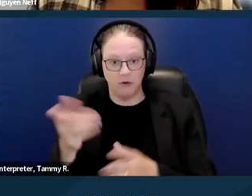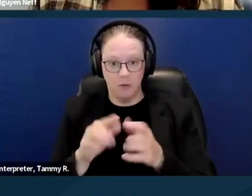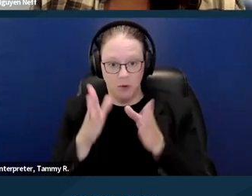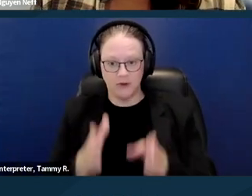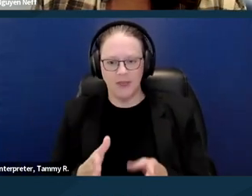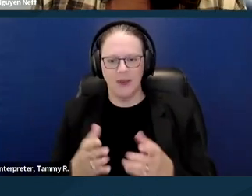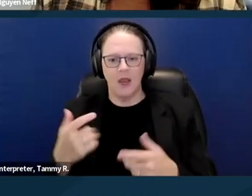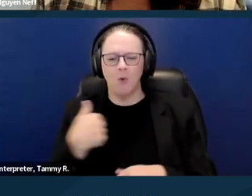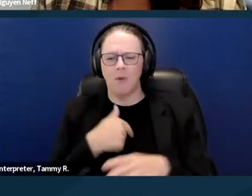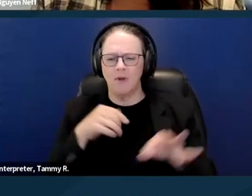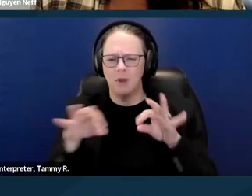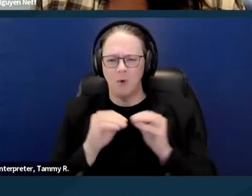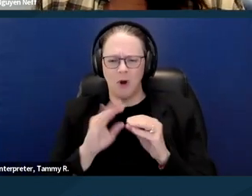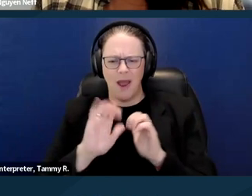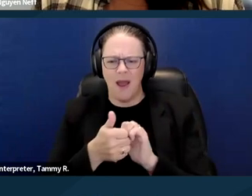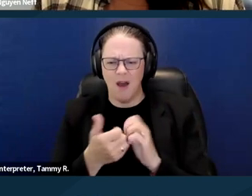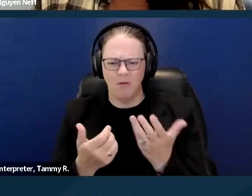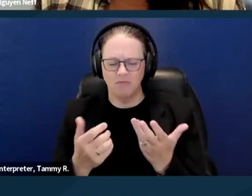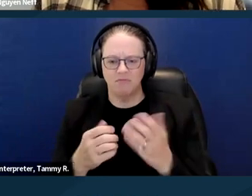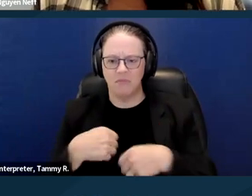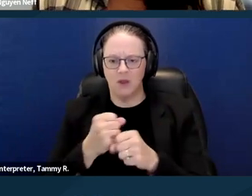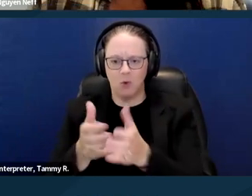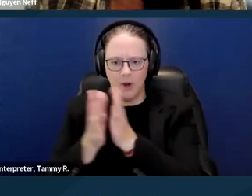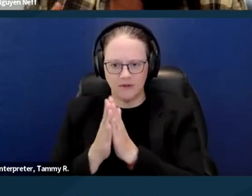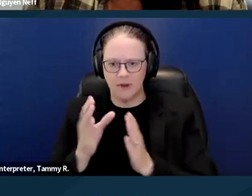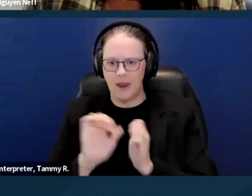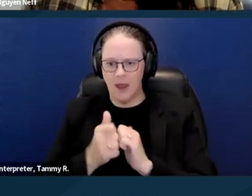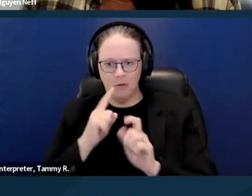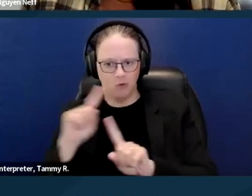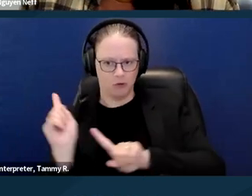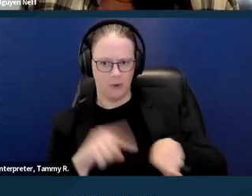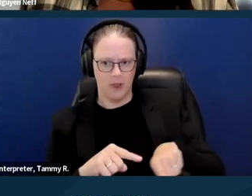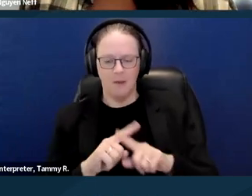But each request requires an individualized analysis.